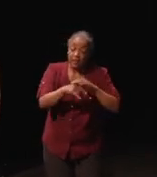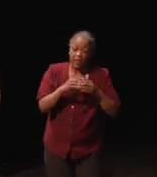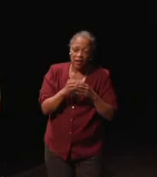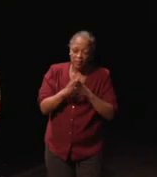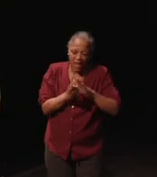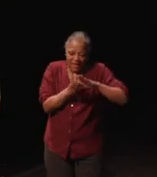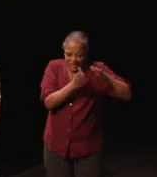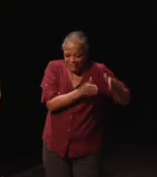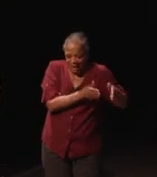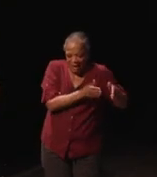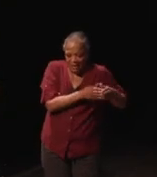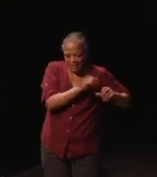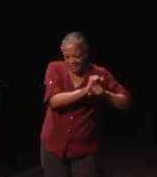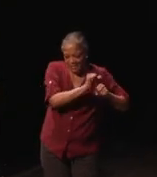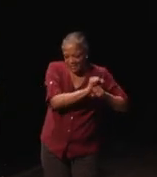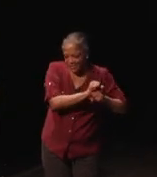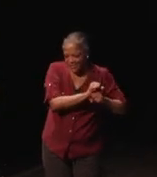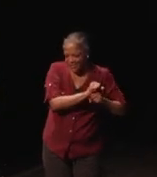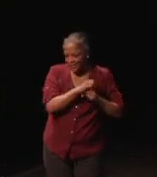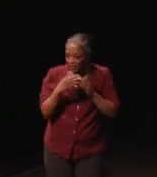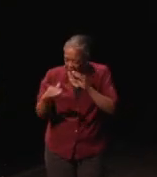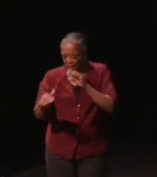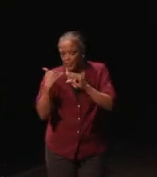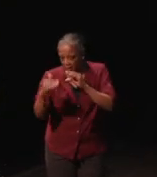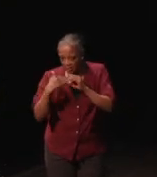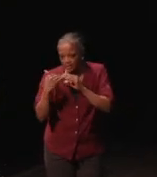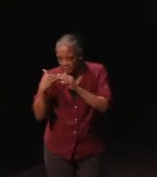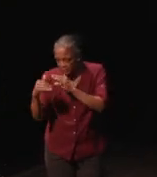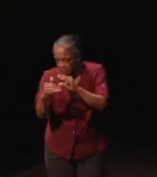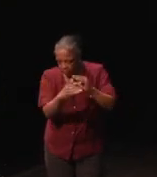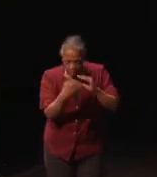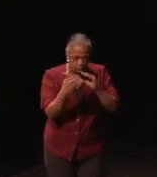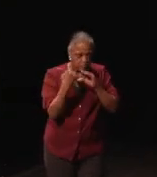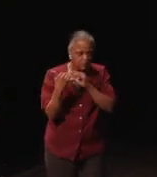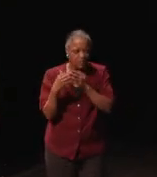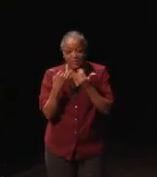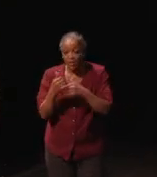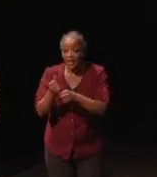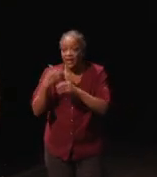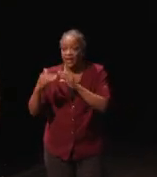So, like all the emails and stuff I was handling, I'm still getting emailed and